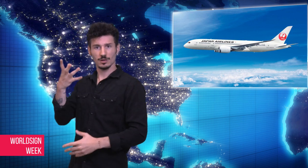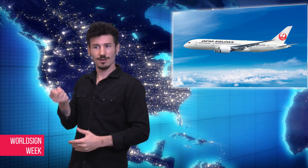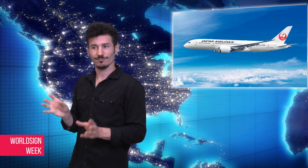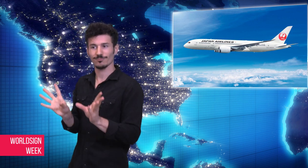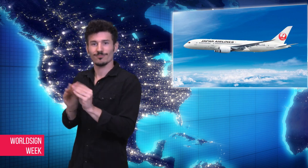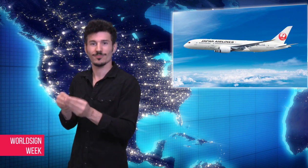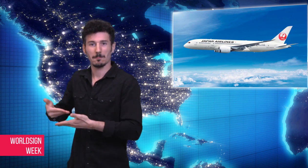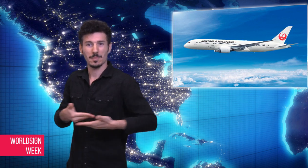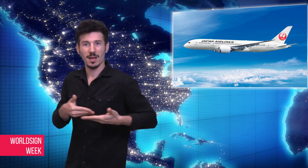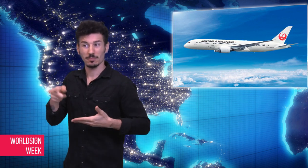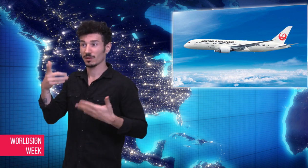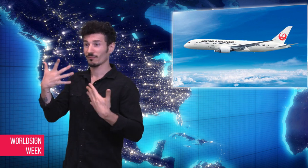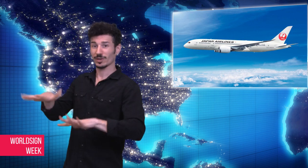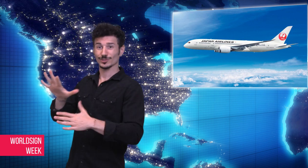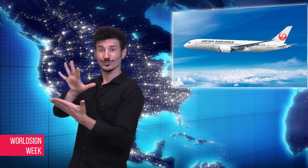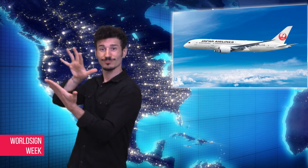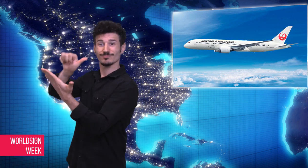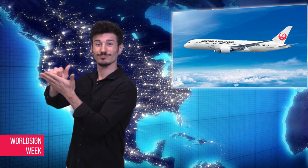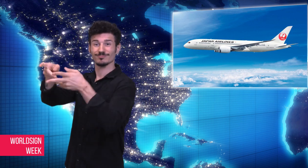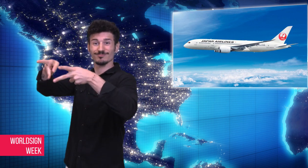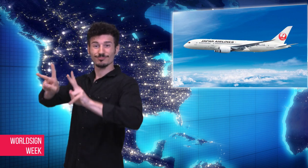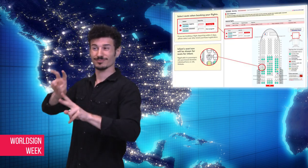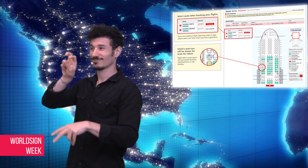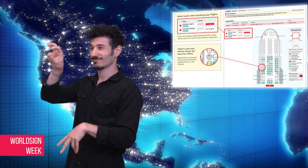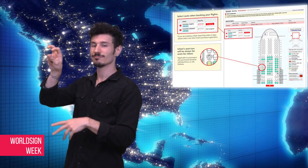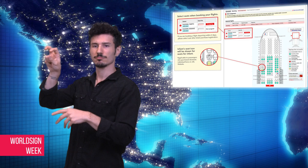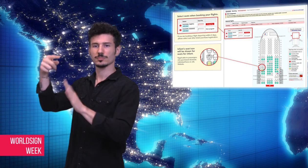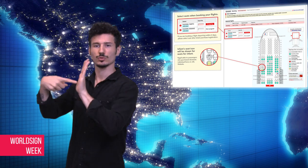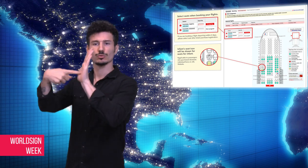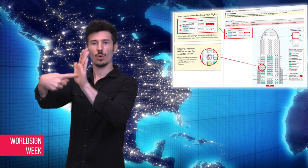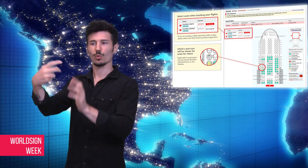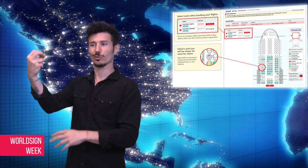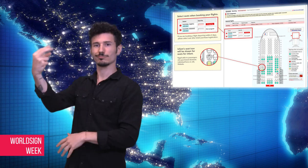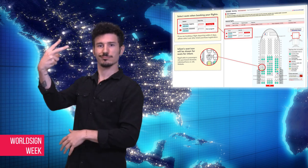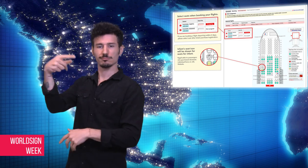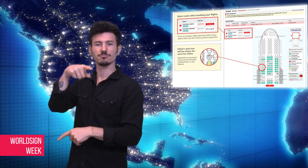The airline company put an online baby-seat map in the